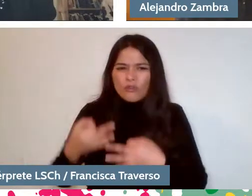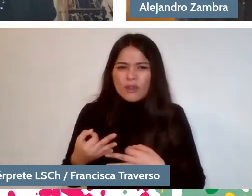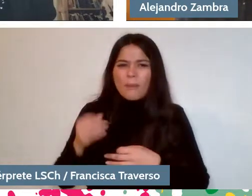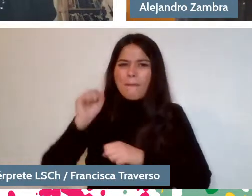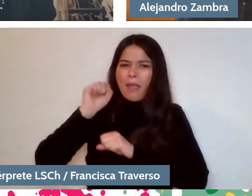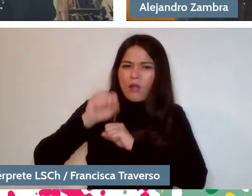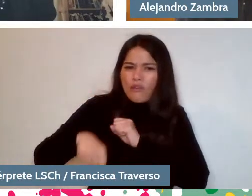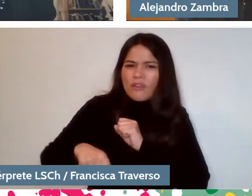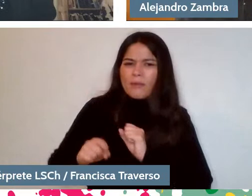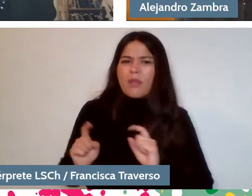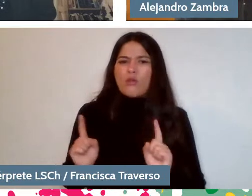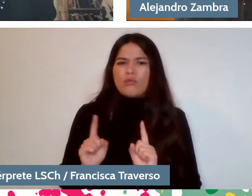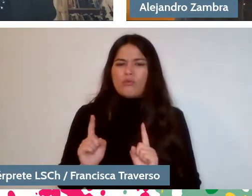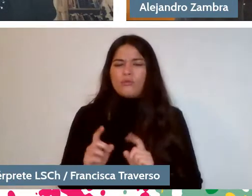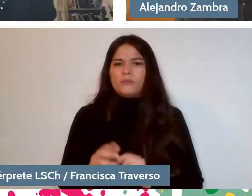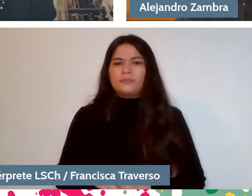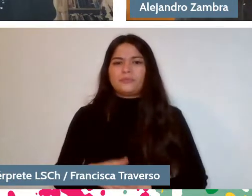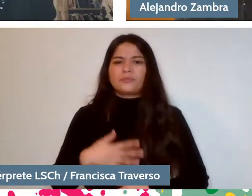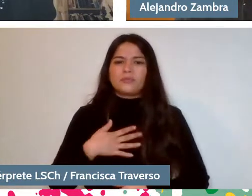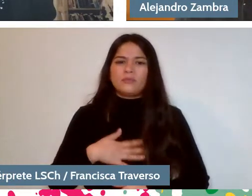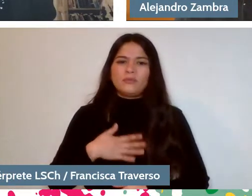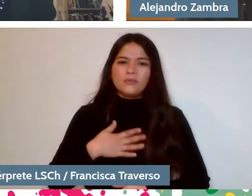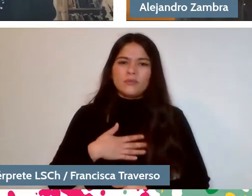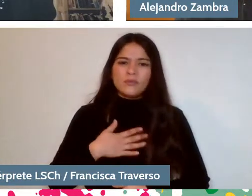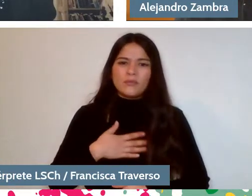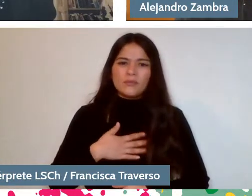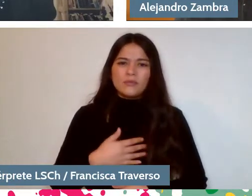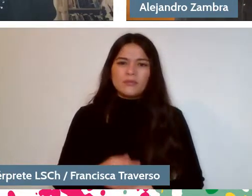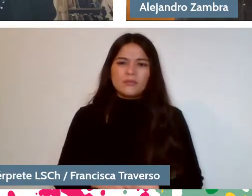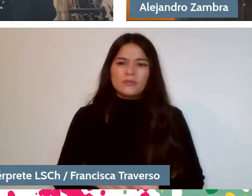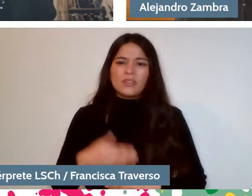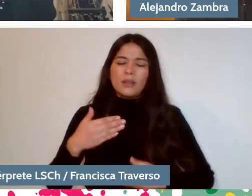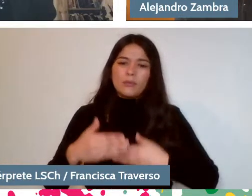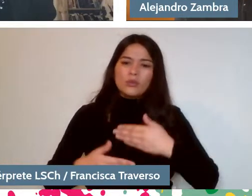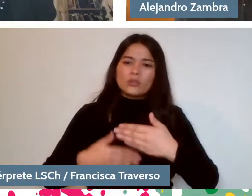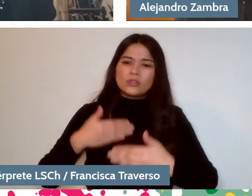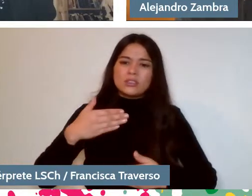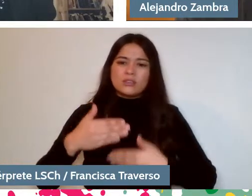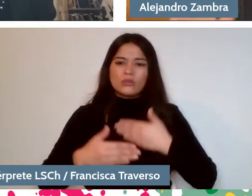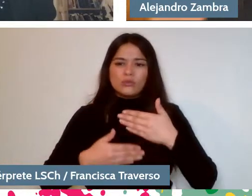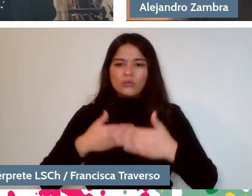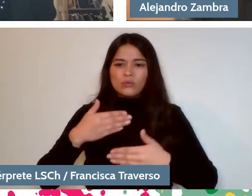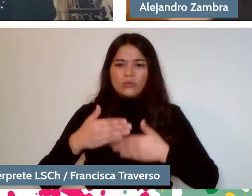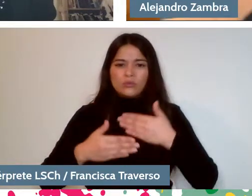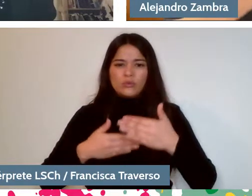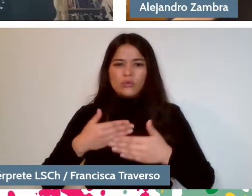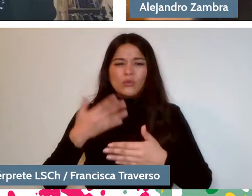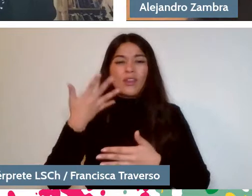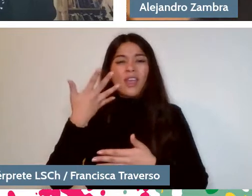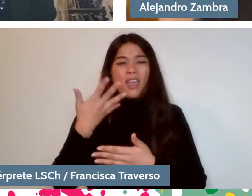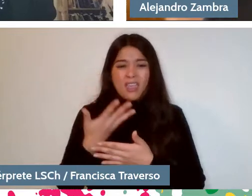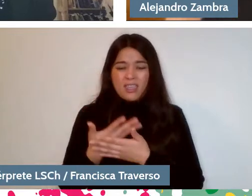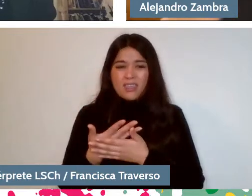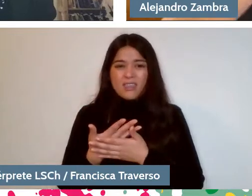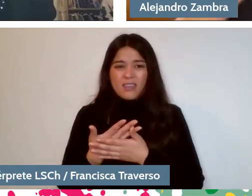So, I do feel that there, in that process, there are various displacements.